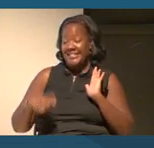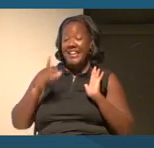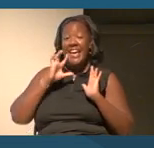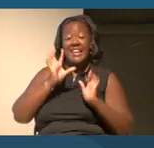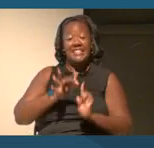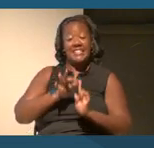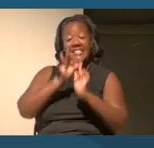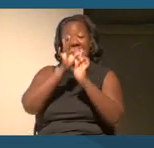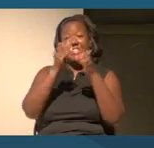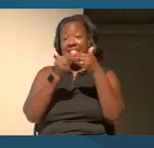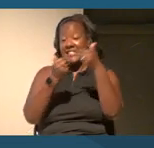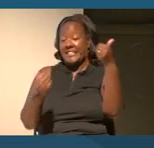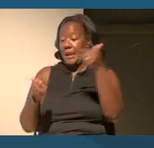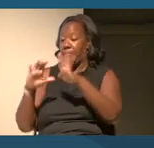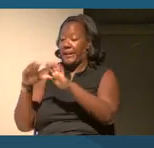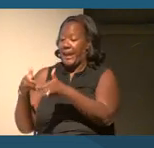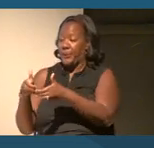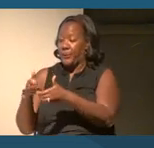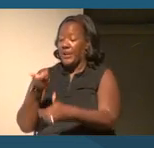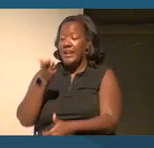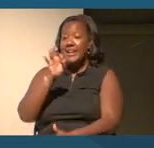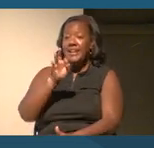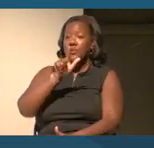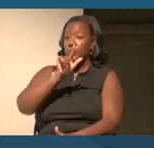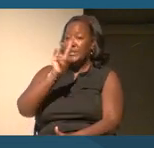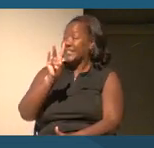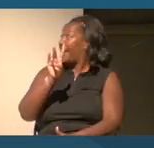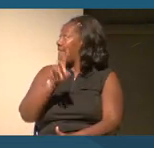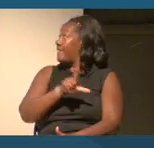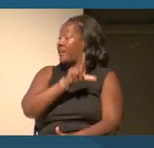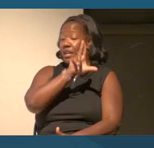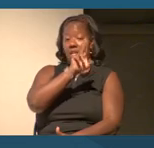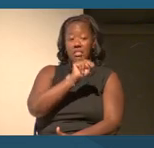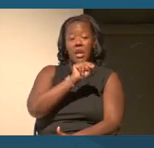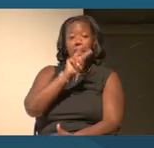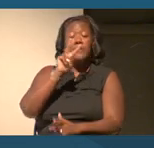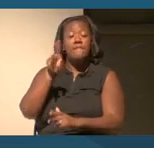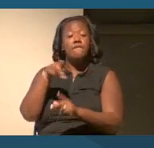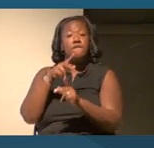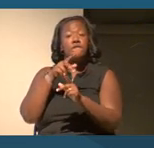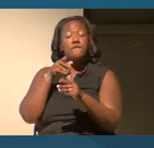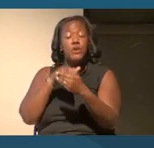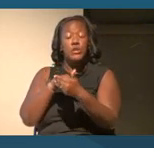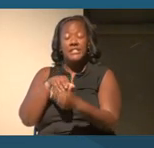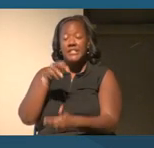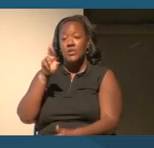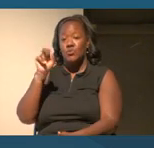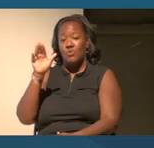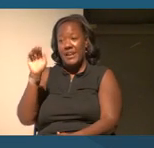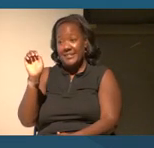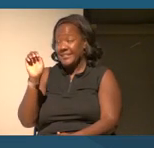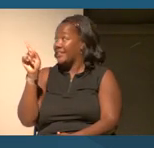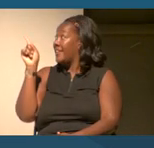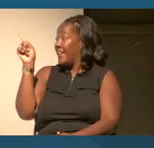In the 1927 case, Lum versus Rice, the Supreme Court upheld this racial segregation policy